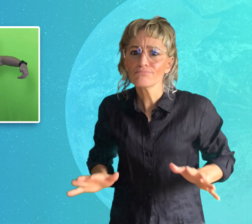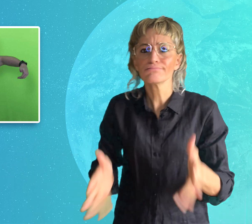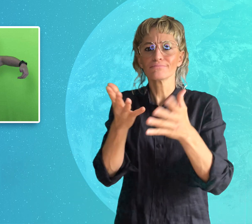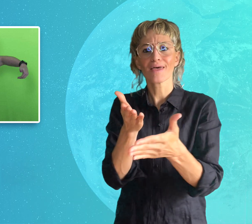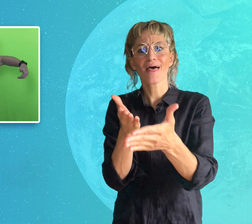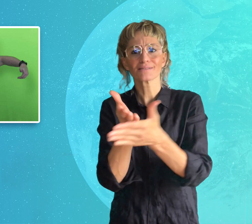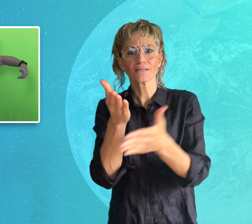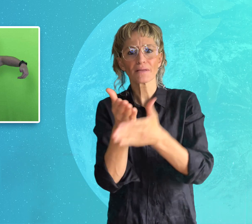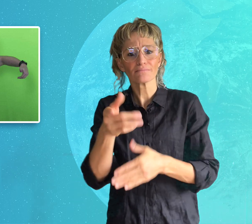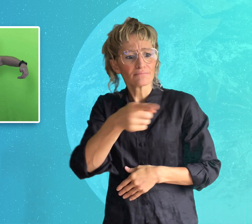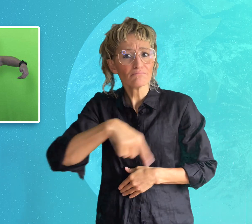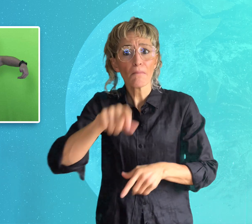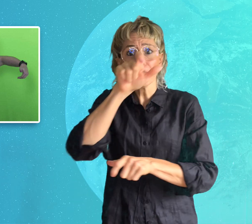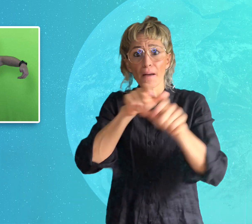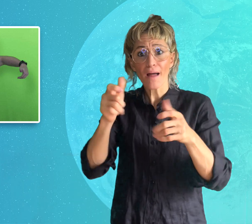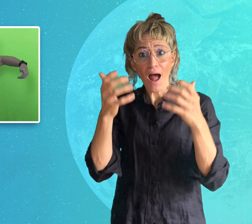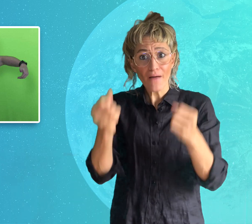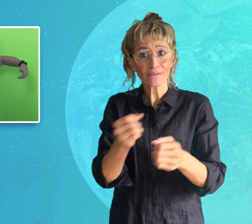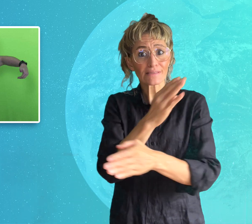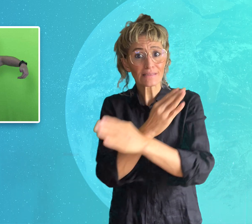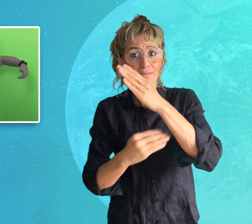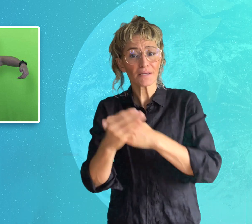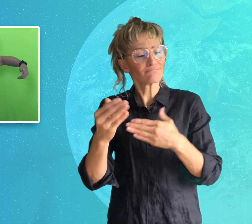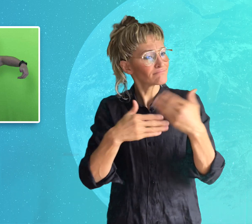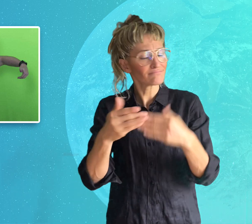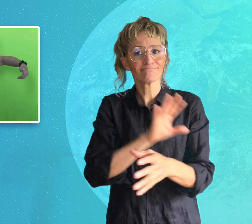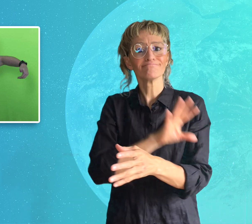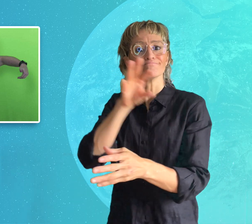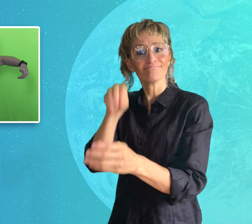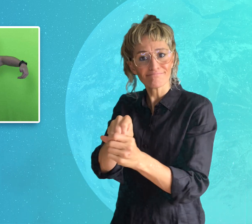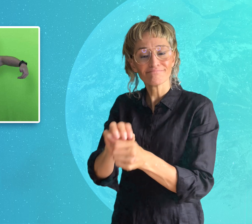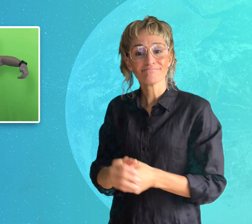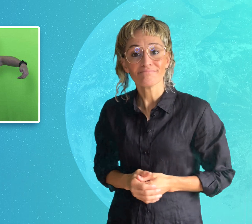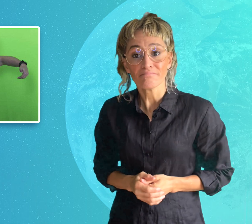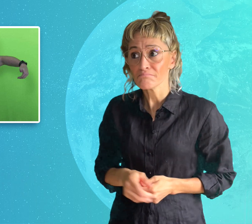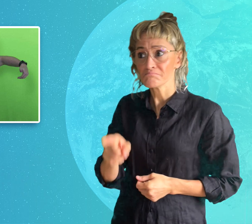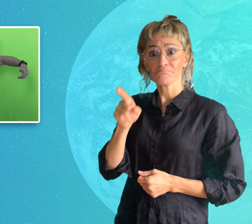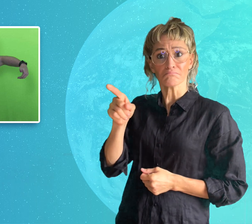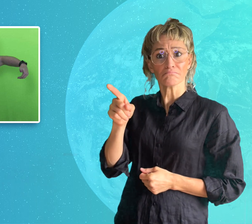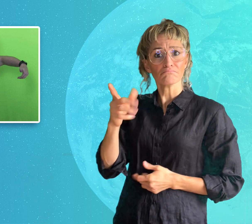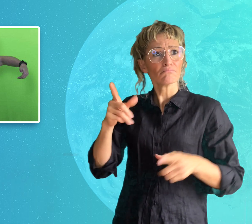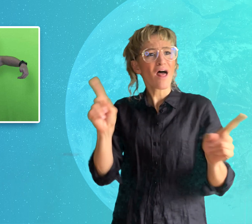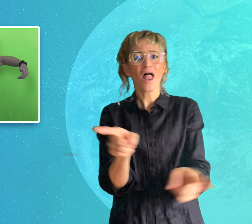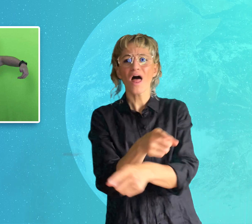for people with disabilities. Instead of providing captions,